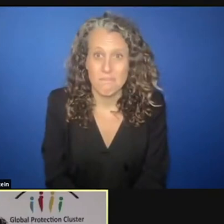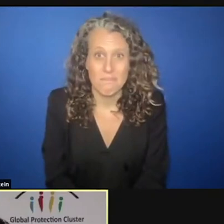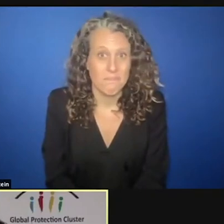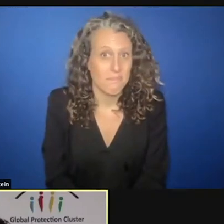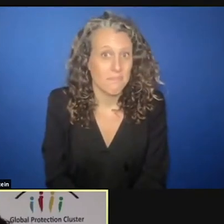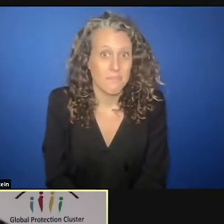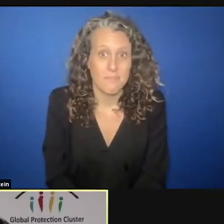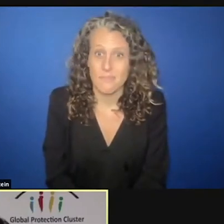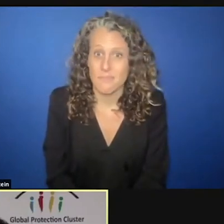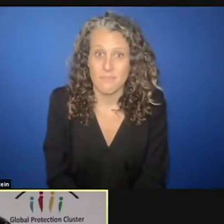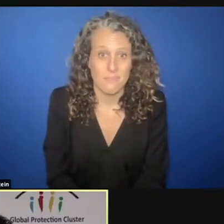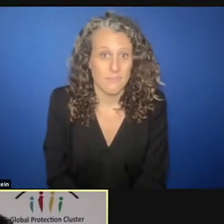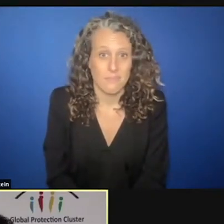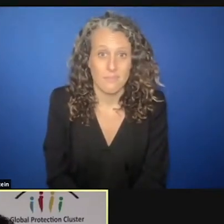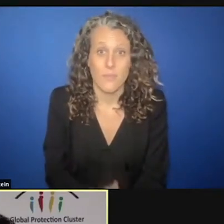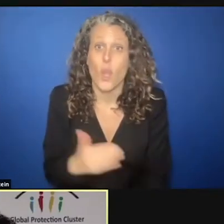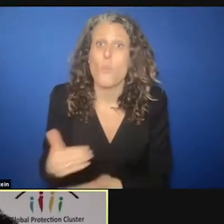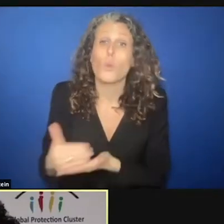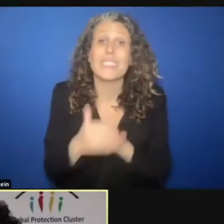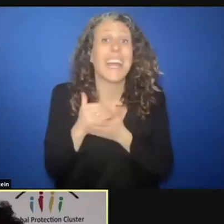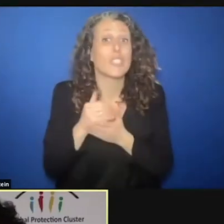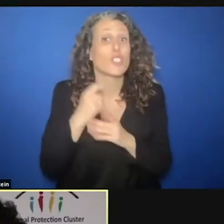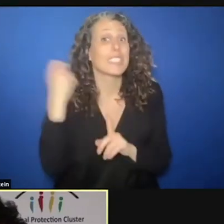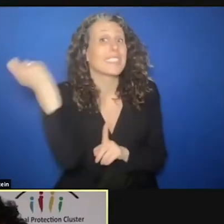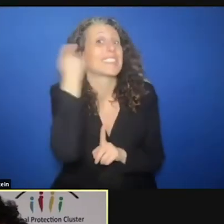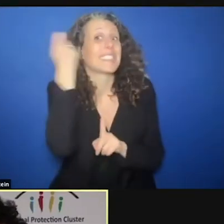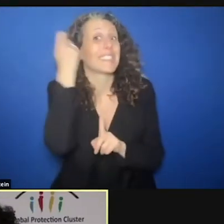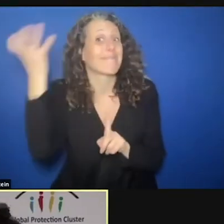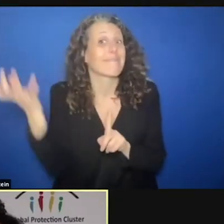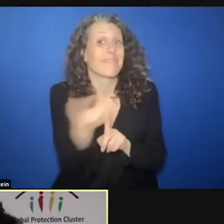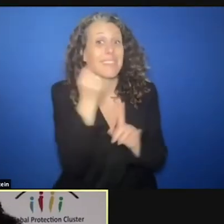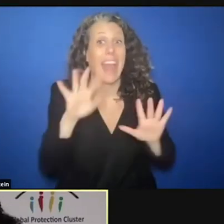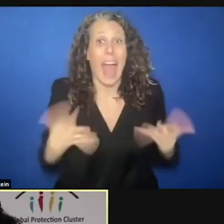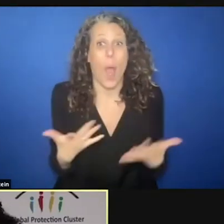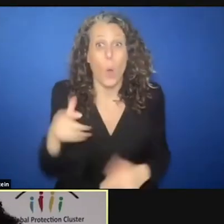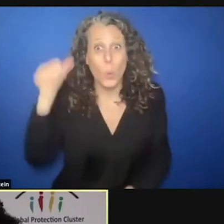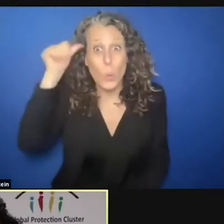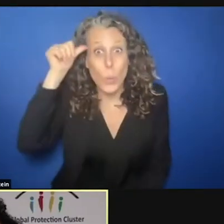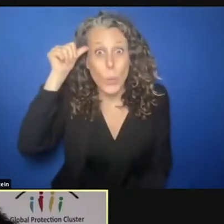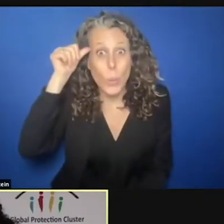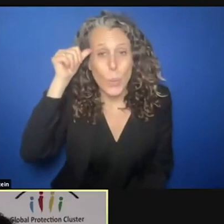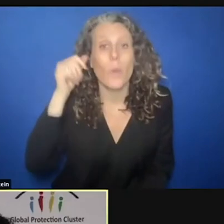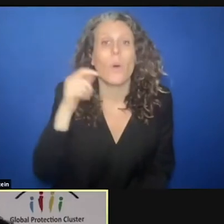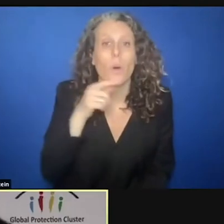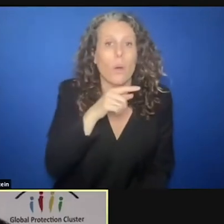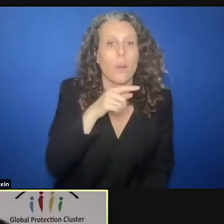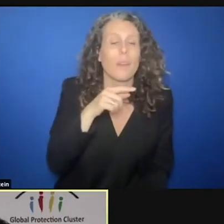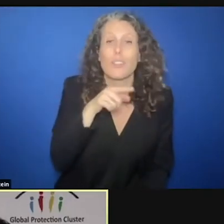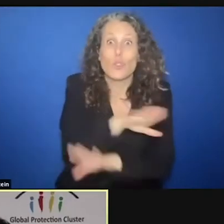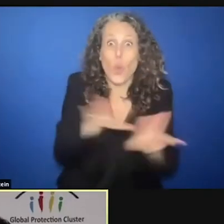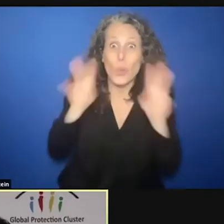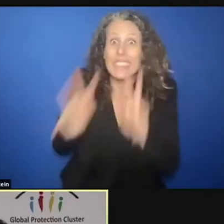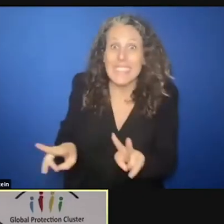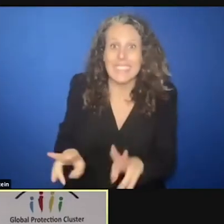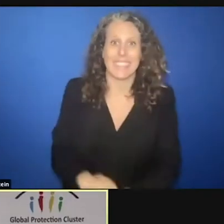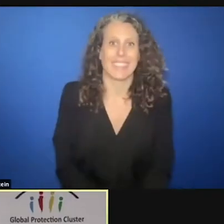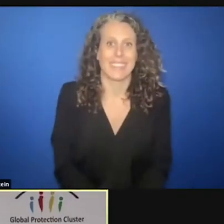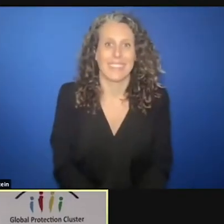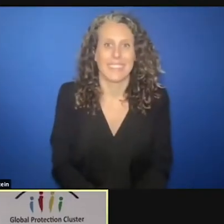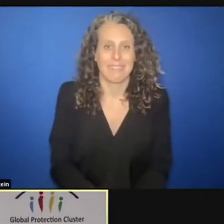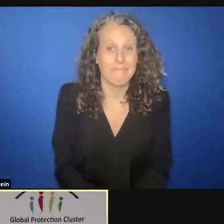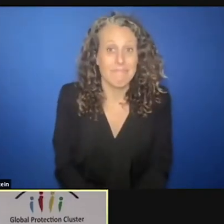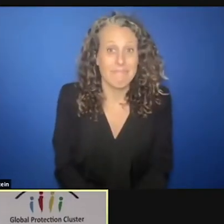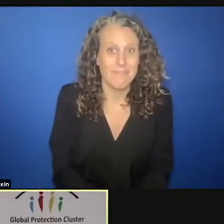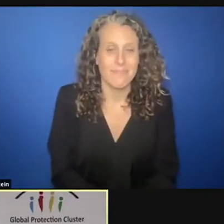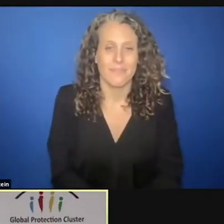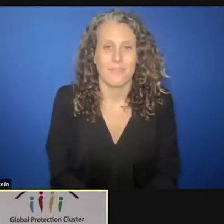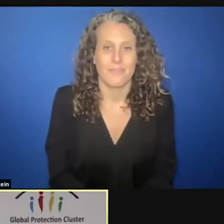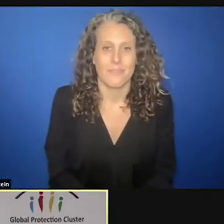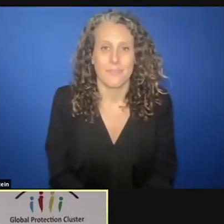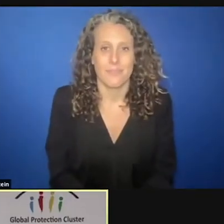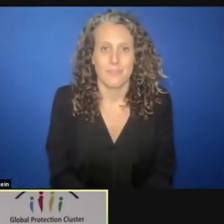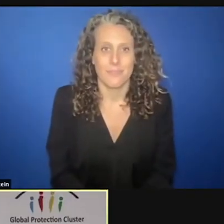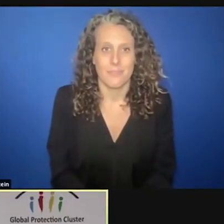protection success is proven by its invisibility. And that's the fact, that's what we chose as